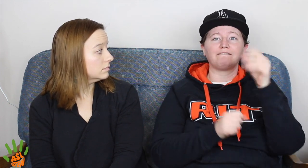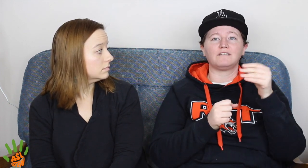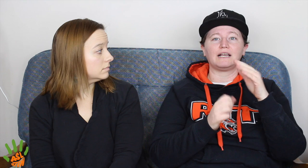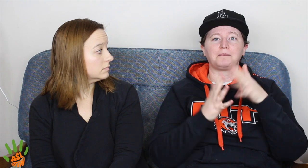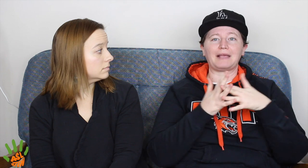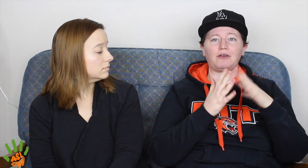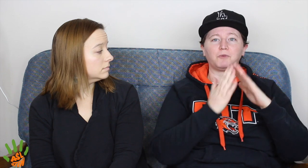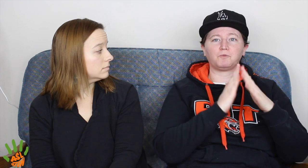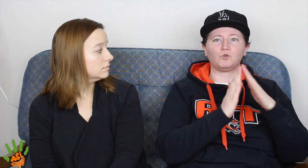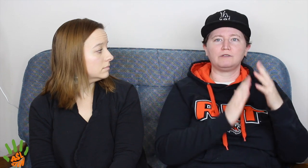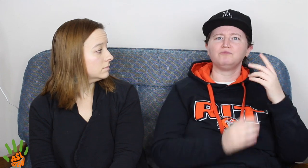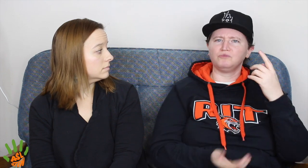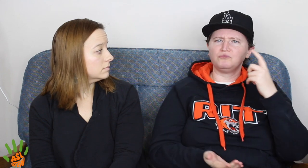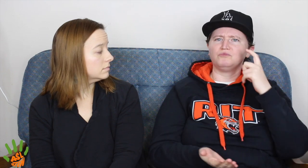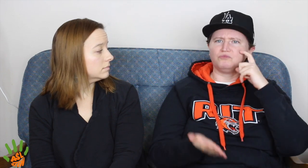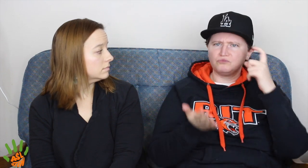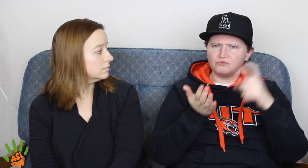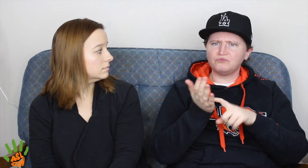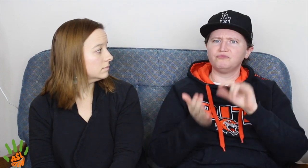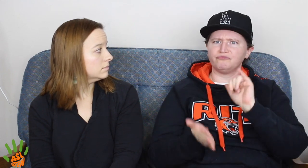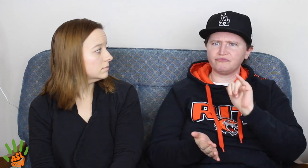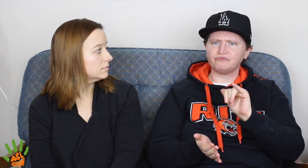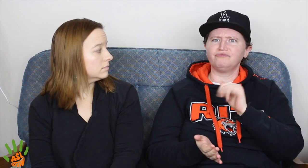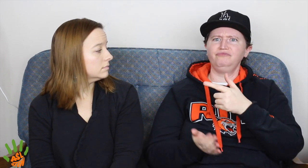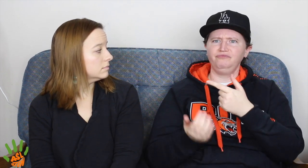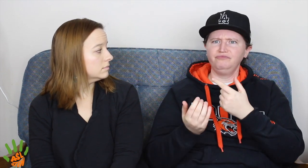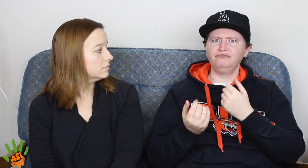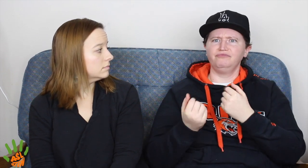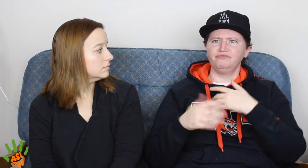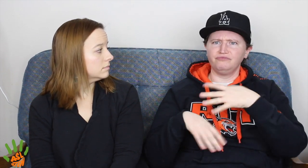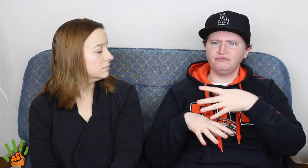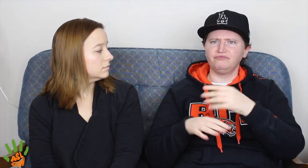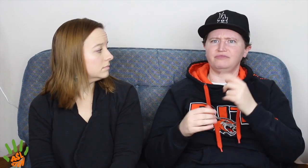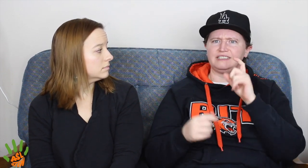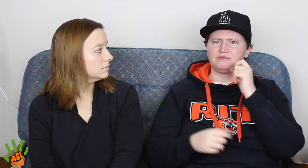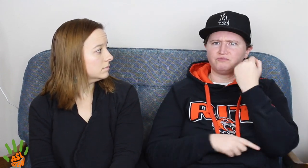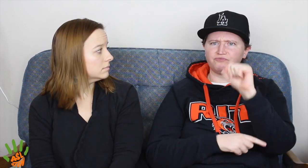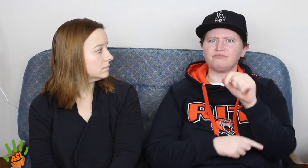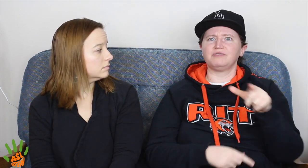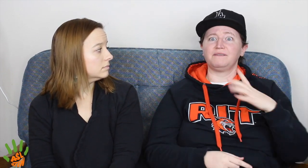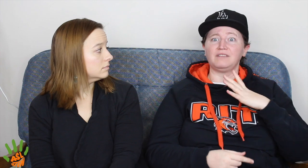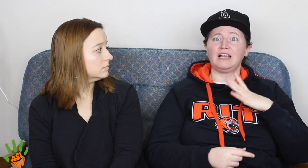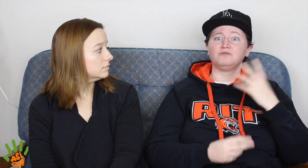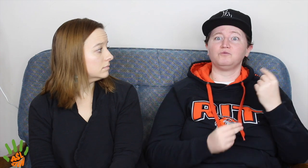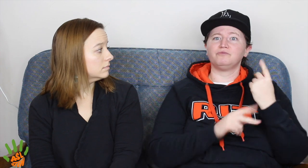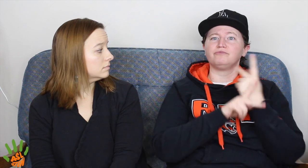The local African American community recognized this protest and saw the march.